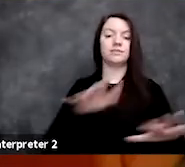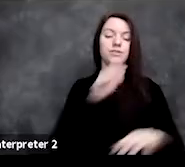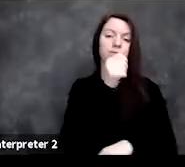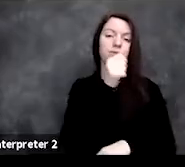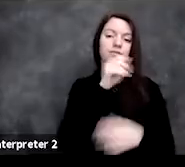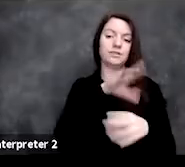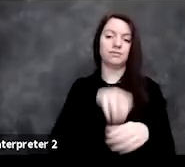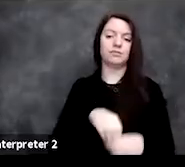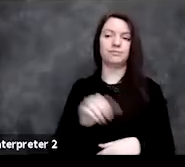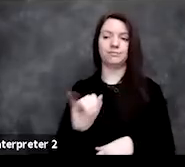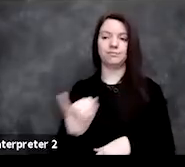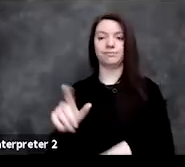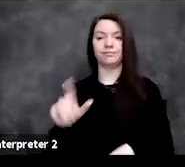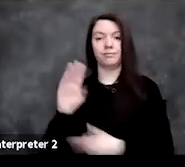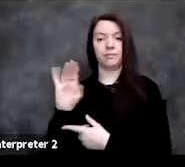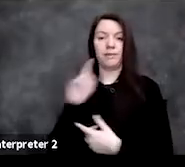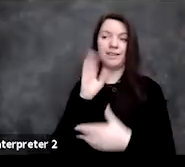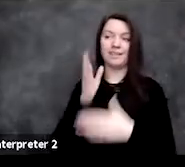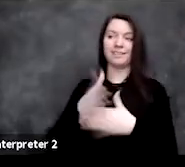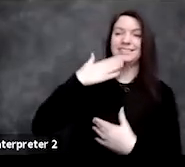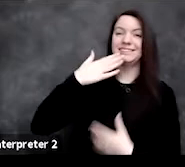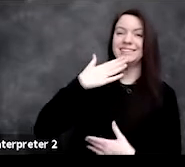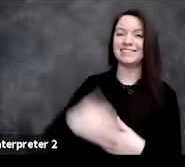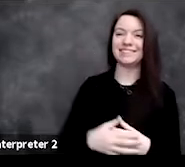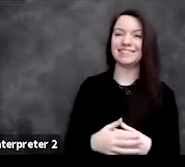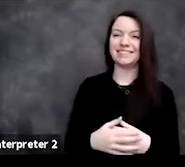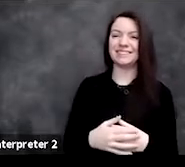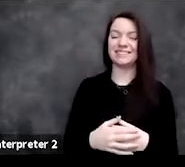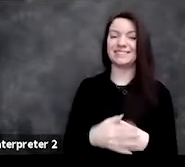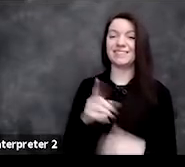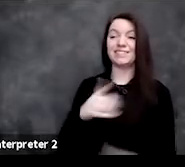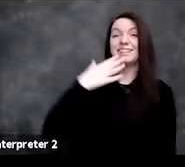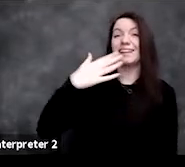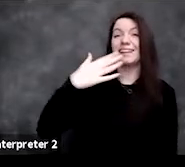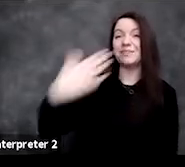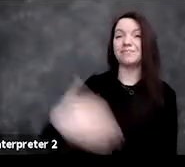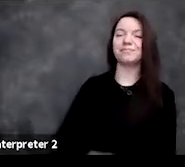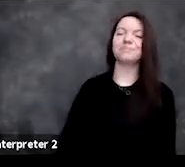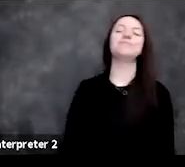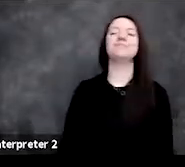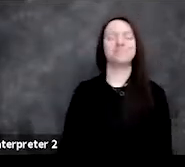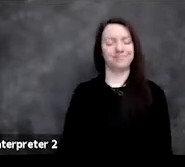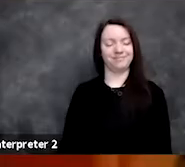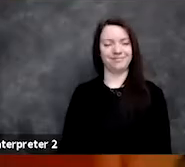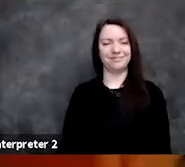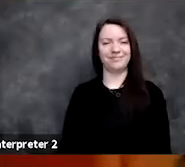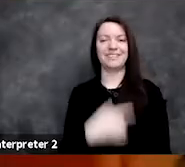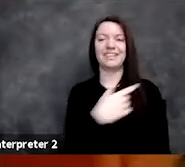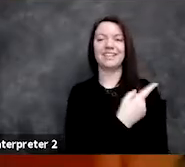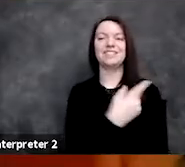Thank you. - She's been, sorry? I said thank you. She's been an architect